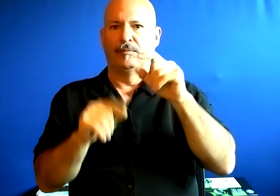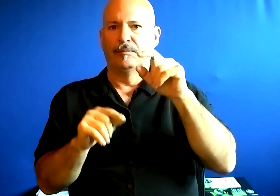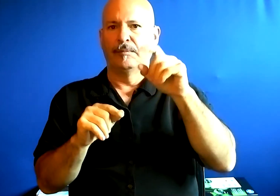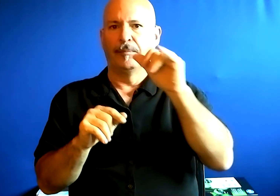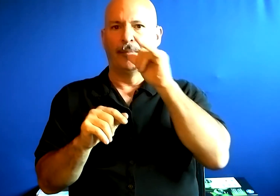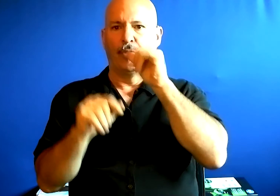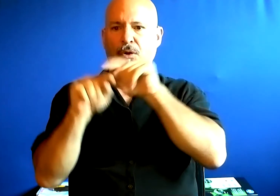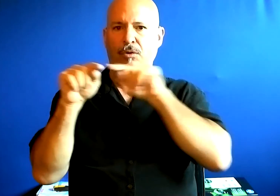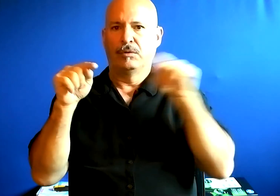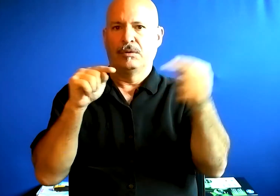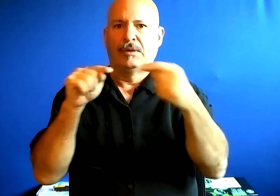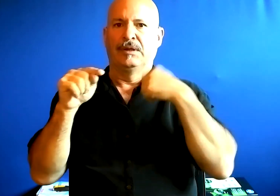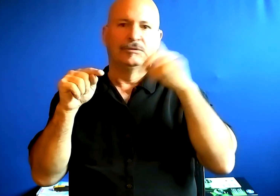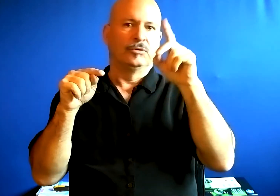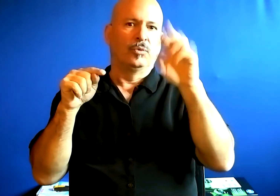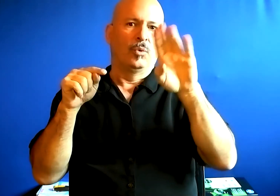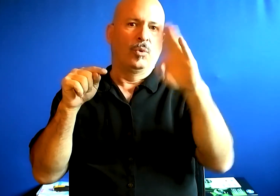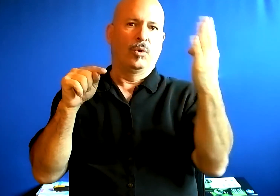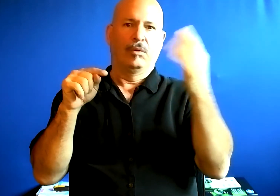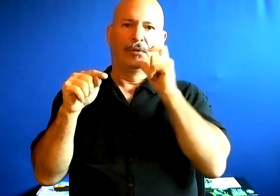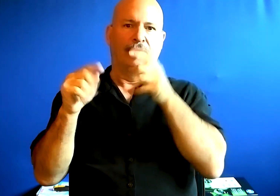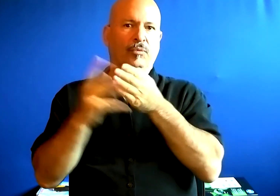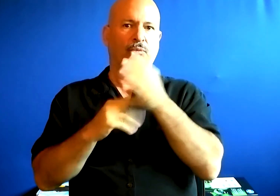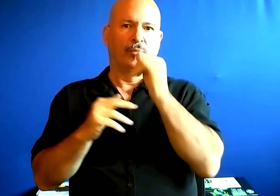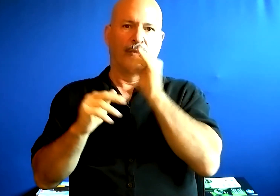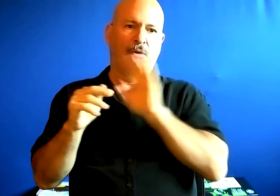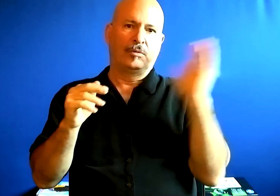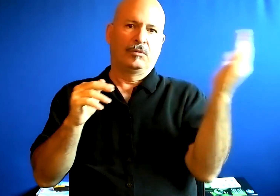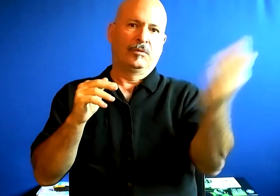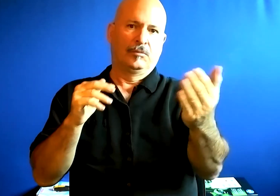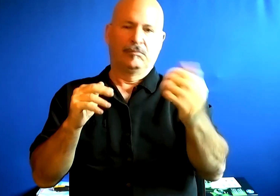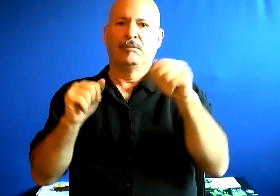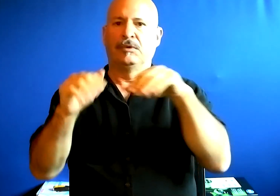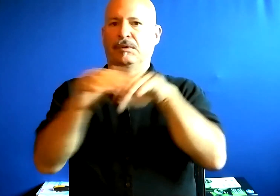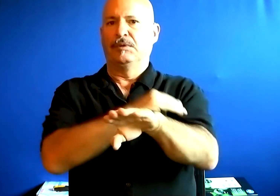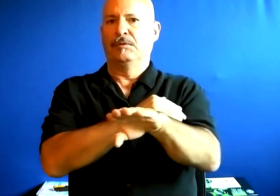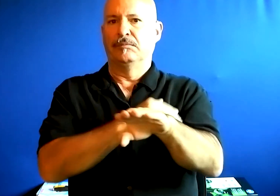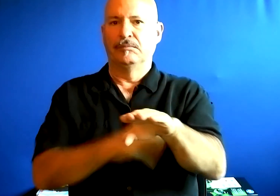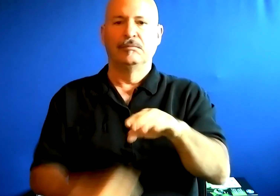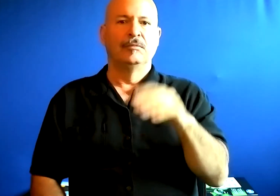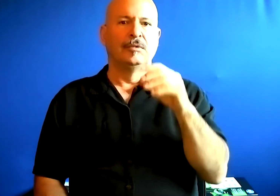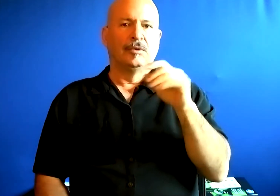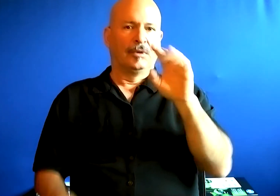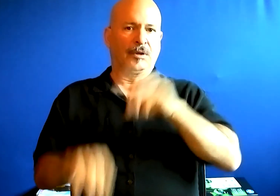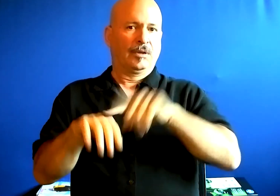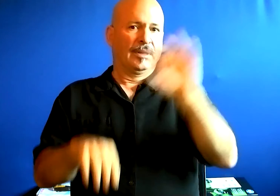The Maverick room is bit detached from the bar with outside door access until 9 pm.